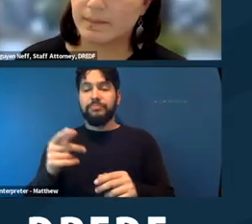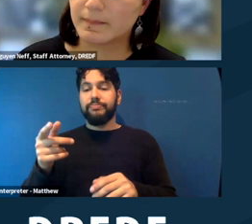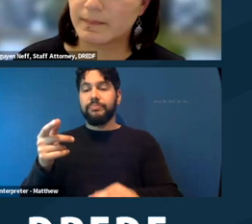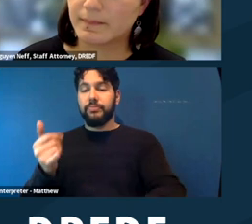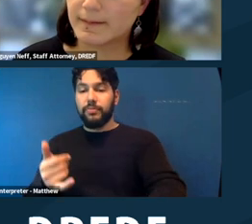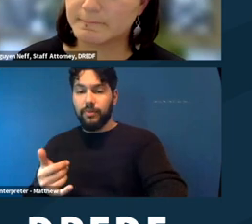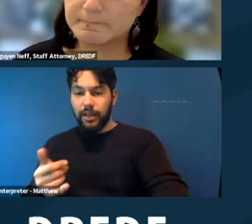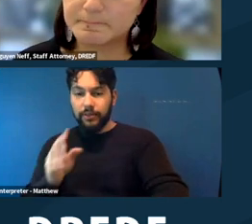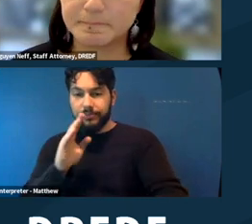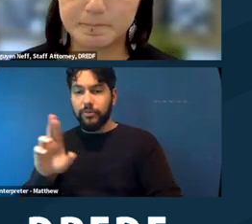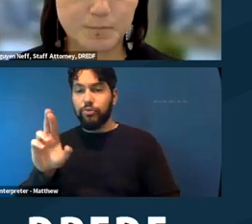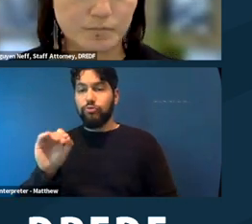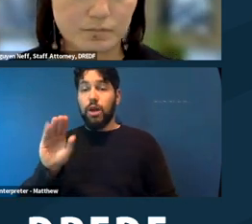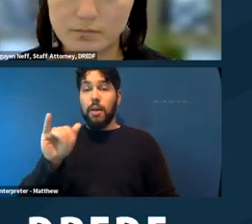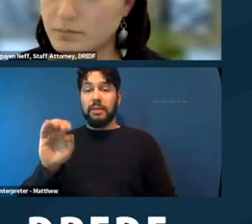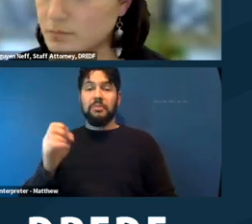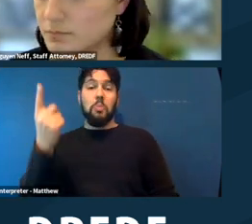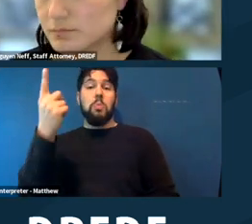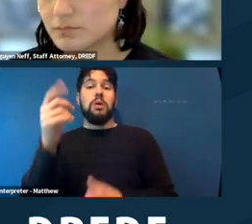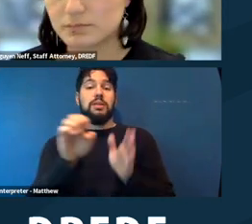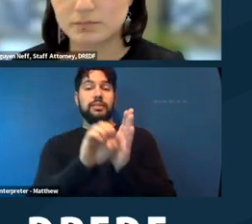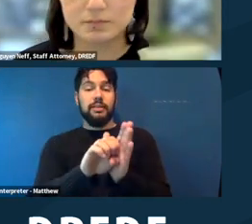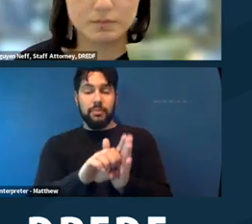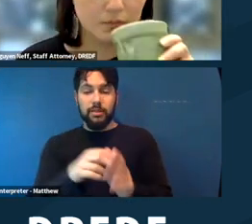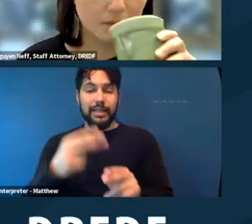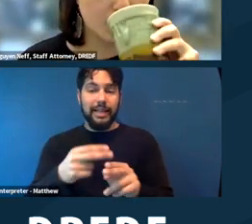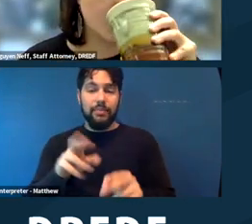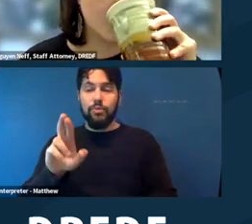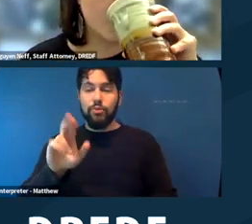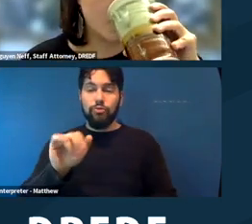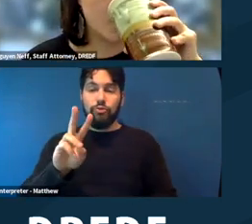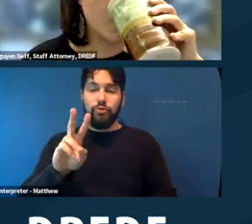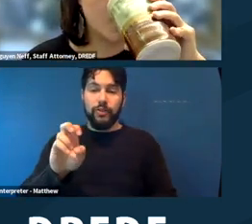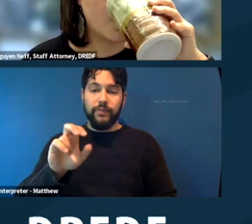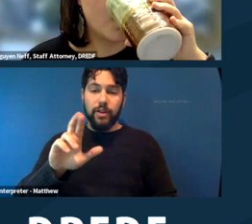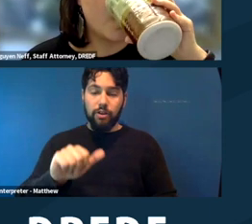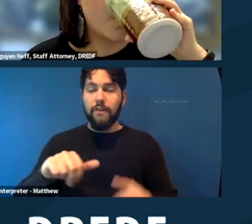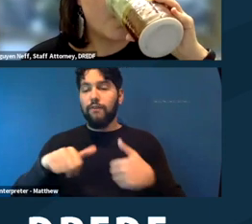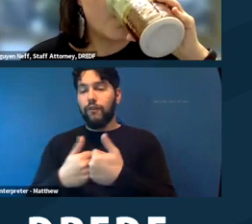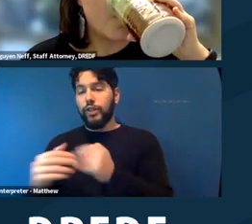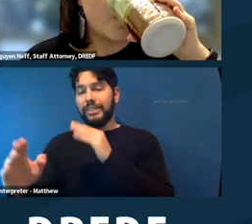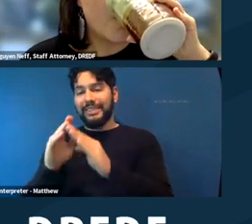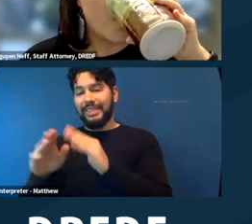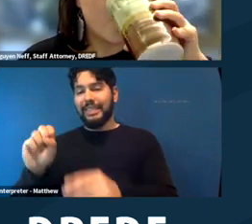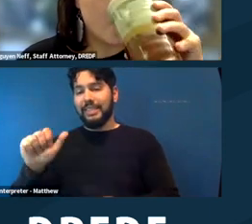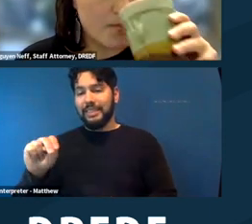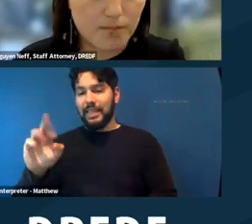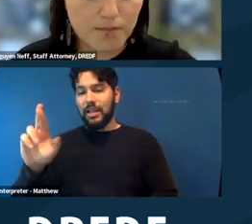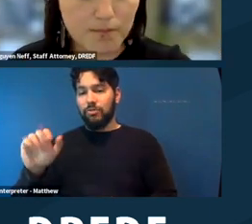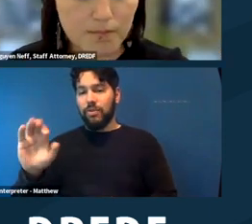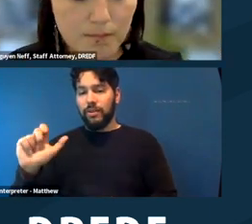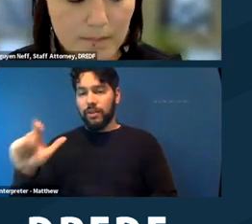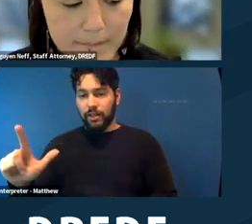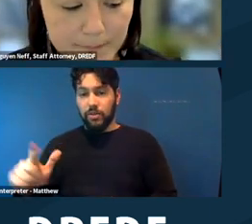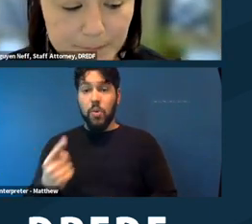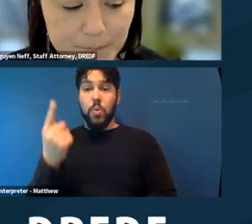case we just settled, Rivera versus City of San Rafael, there was an ADA request where it